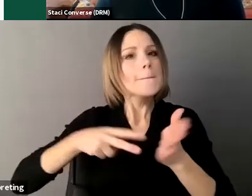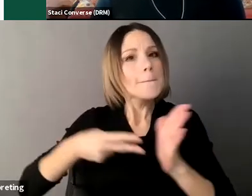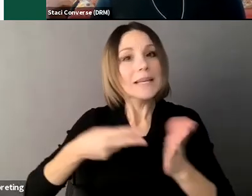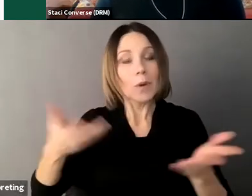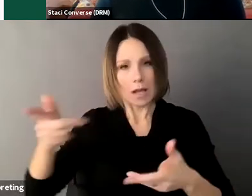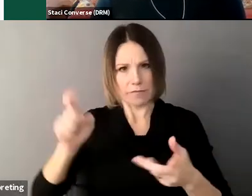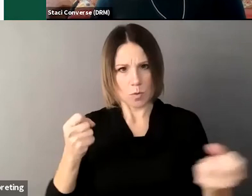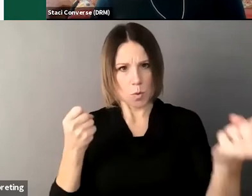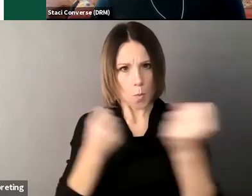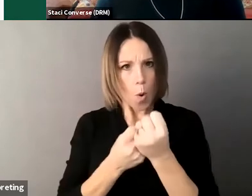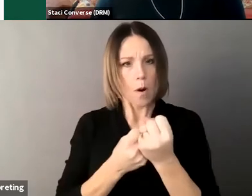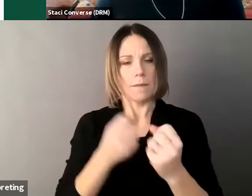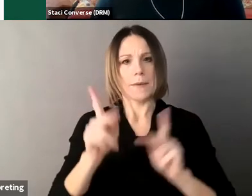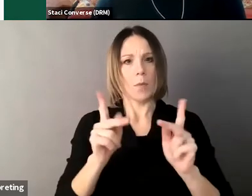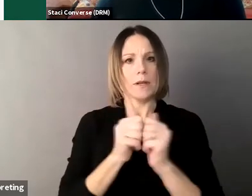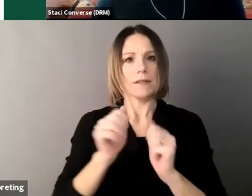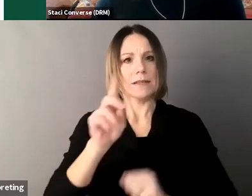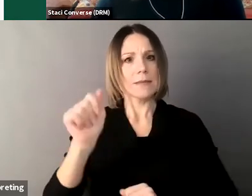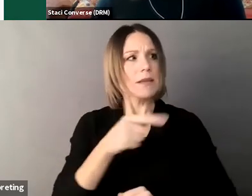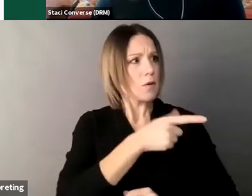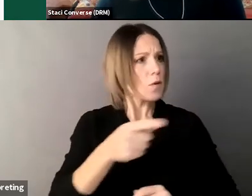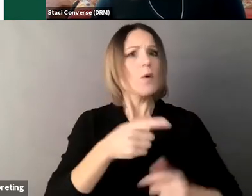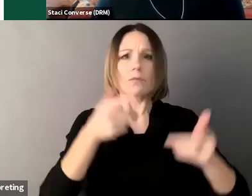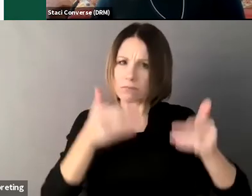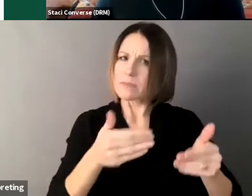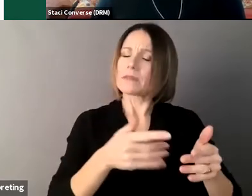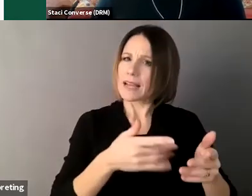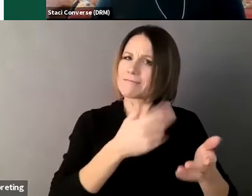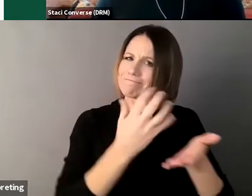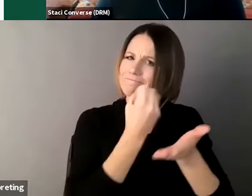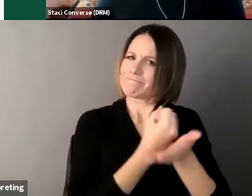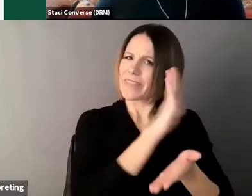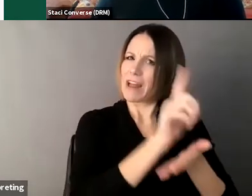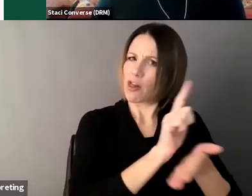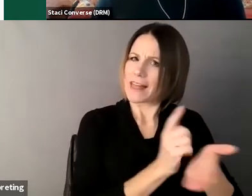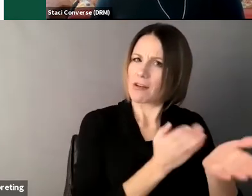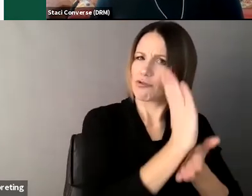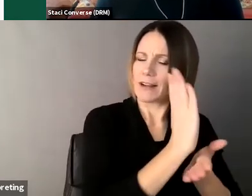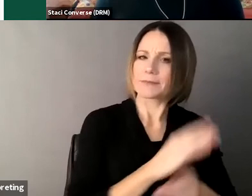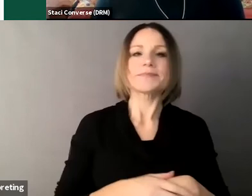um there's also supported decision-making has been enacted in 15 states around the country in one